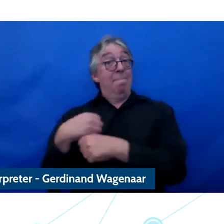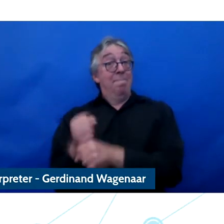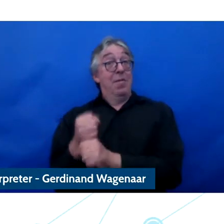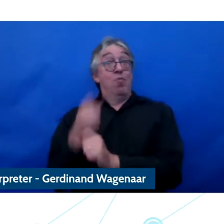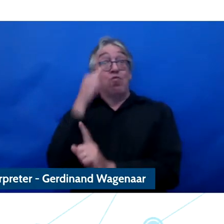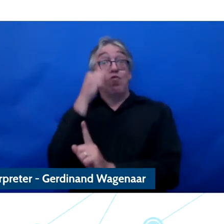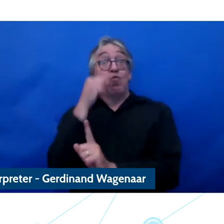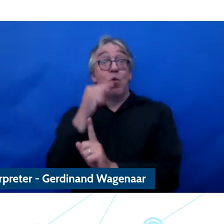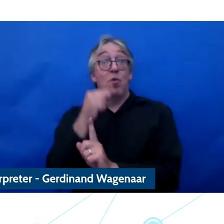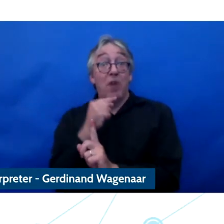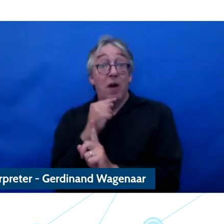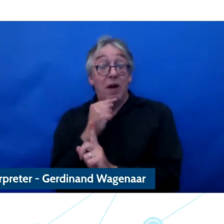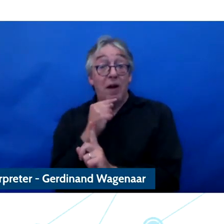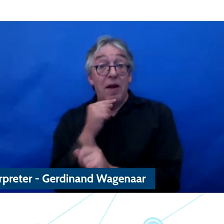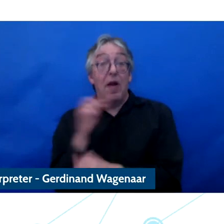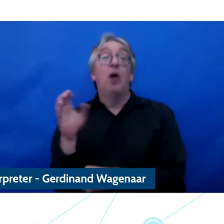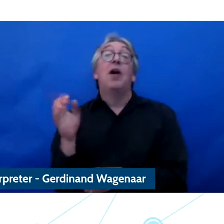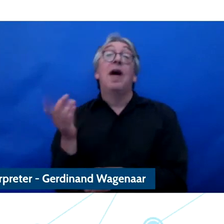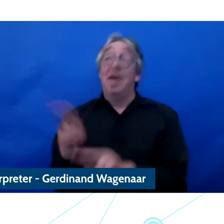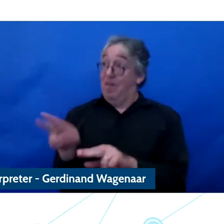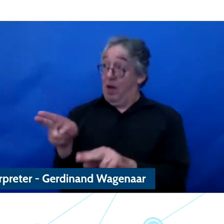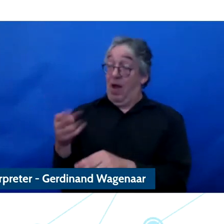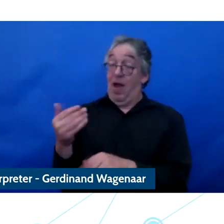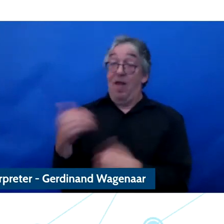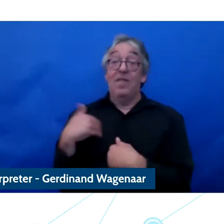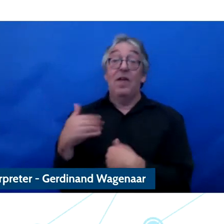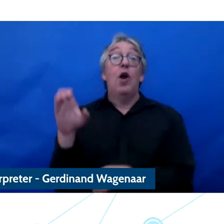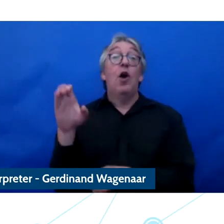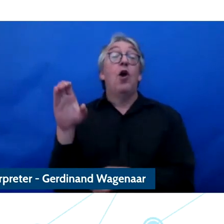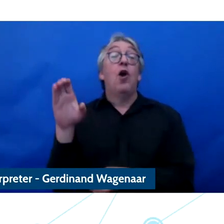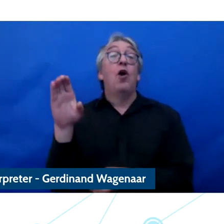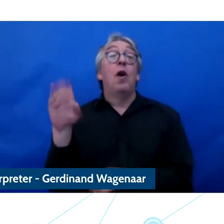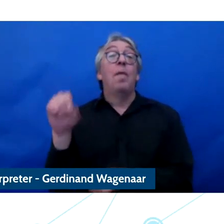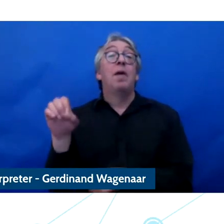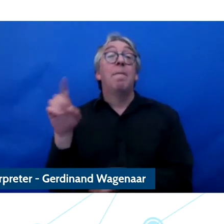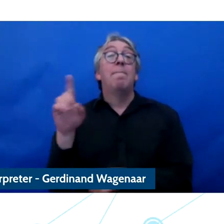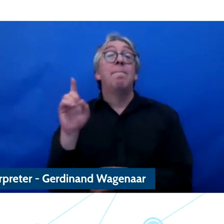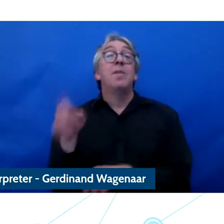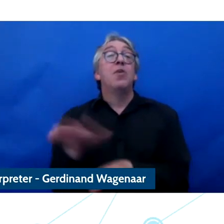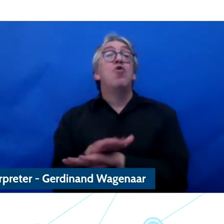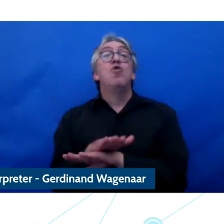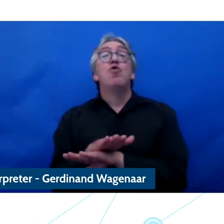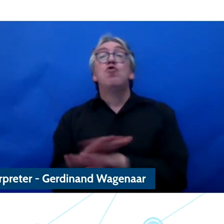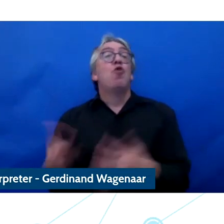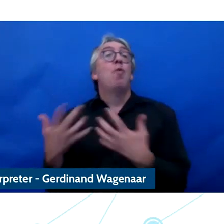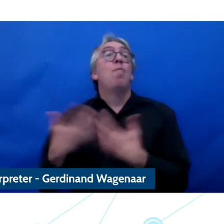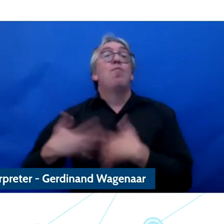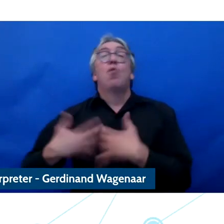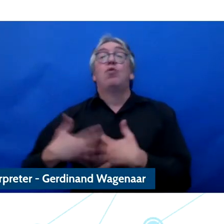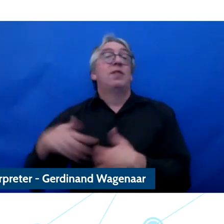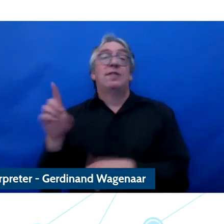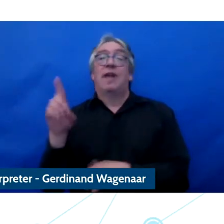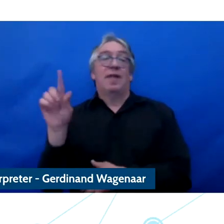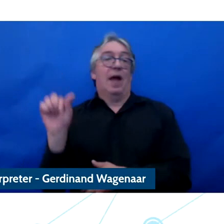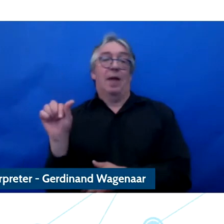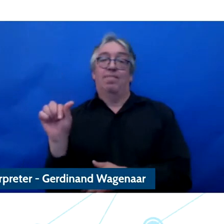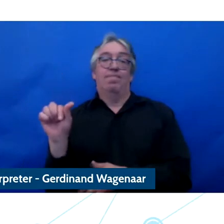the company should delete that data and they should not be able to process it. Because this is the real issue that we face.